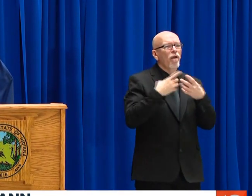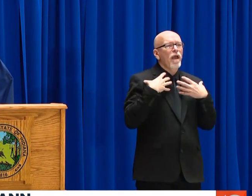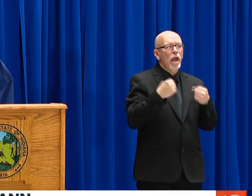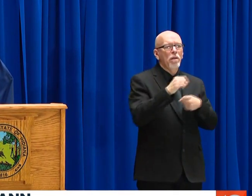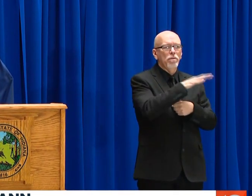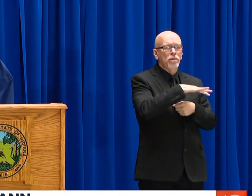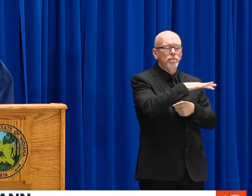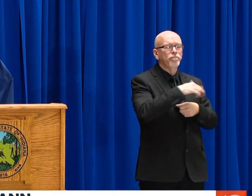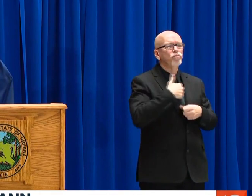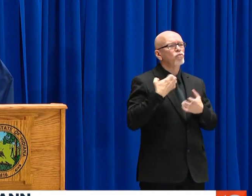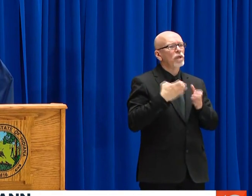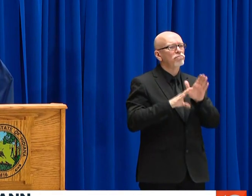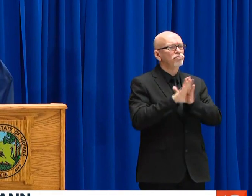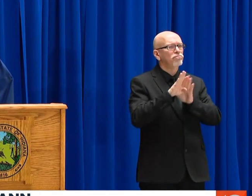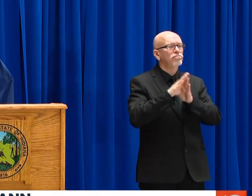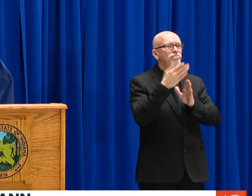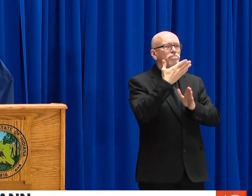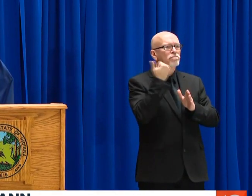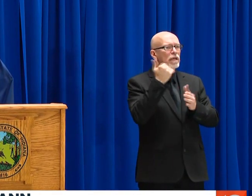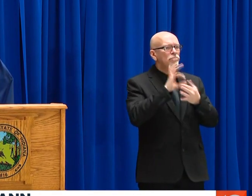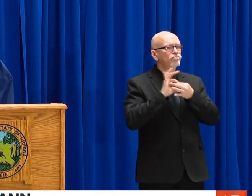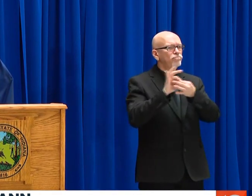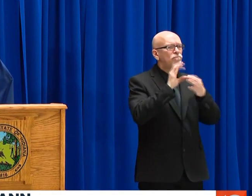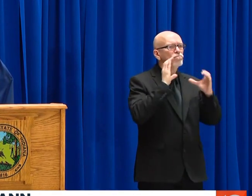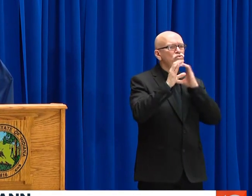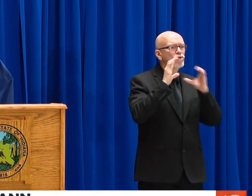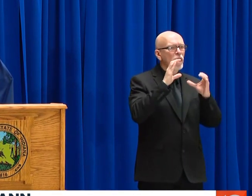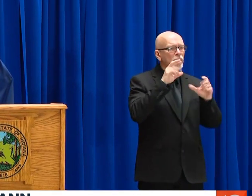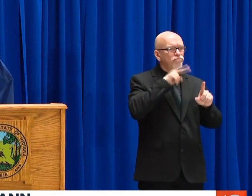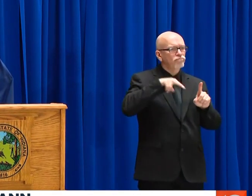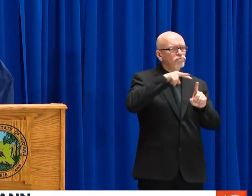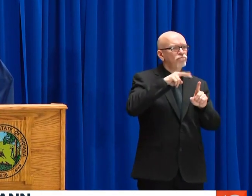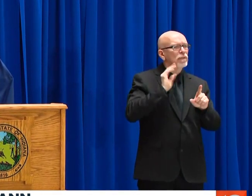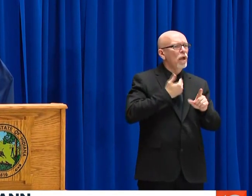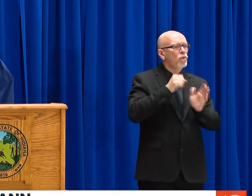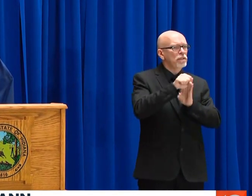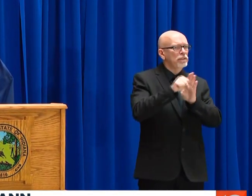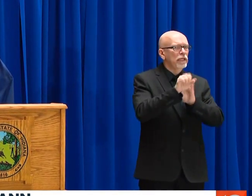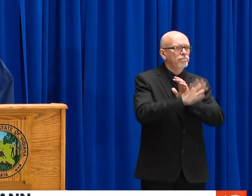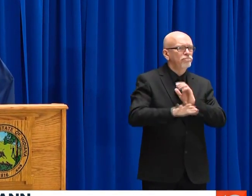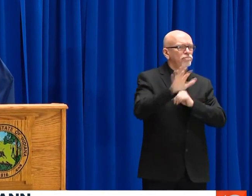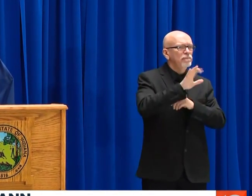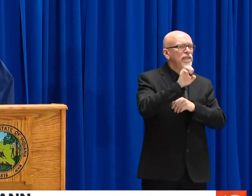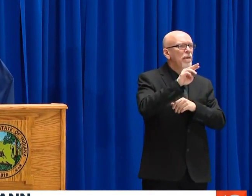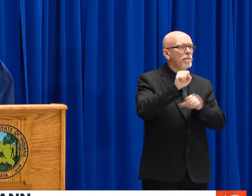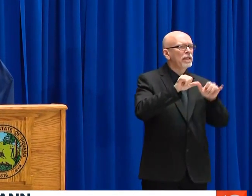DICTATE THOSE AKS SHUNS. WE'RE WORKING VERY CLOSELY WITH DR. BOX AND THE PARTNERS AT